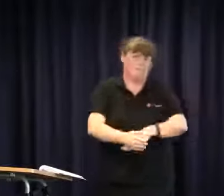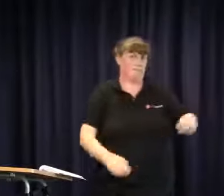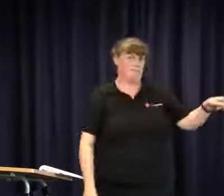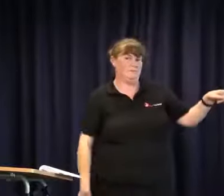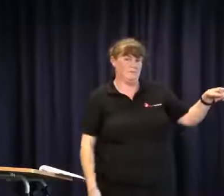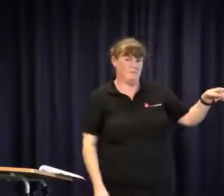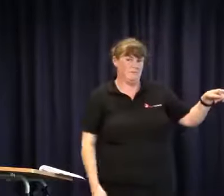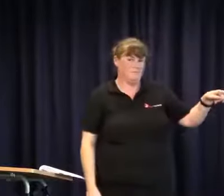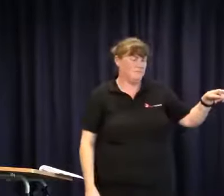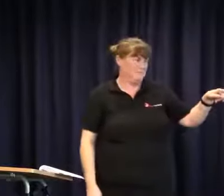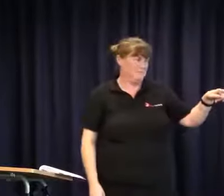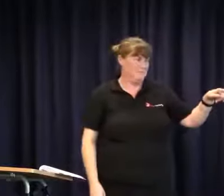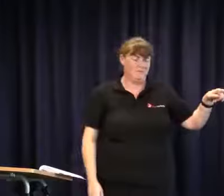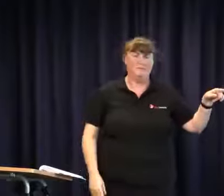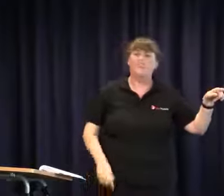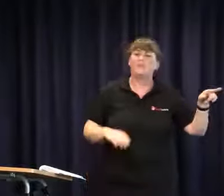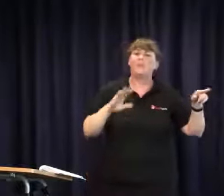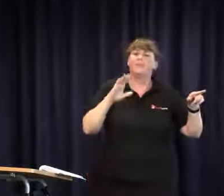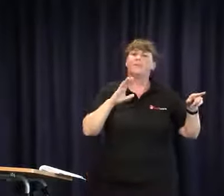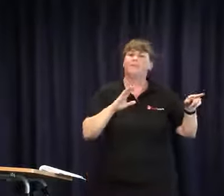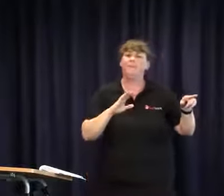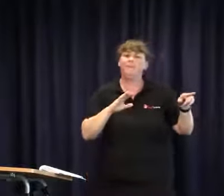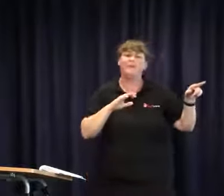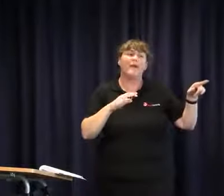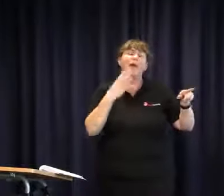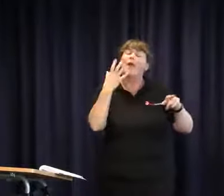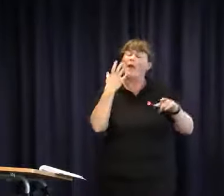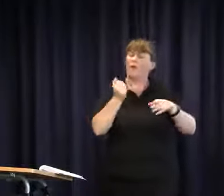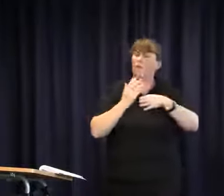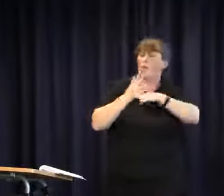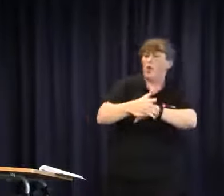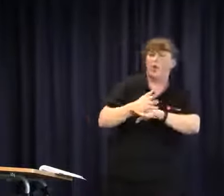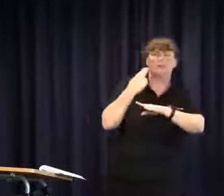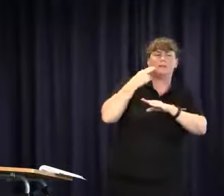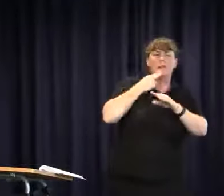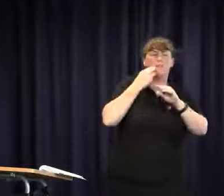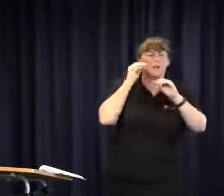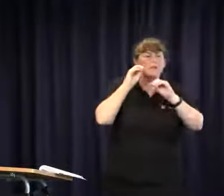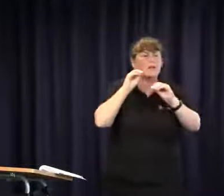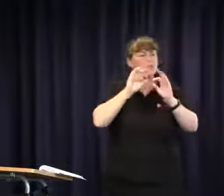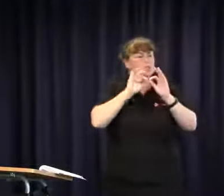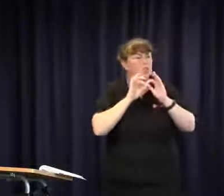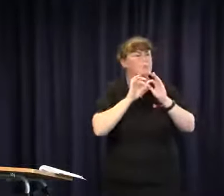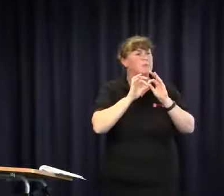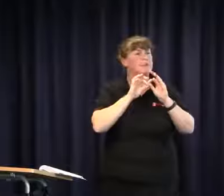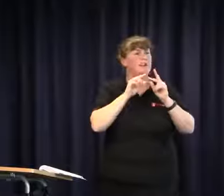has worked tirelessly on getting this seminar or forum established. He has been involved